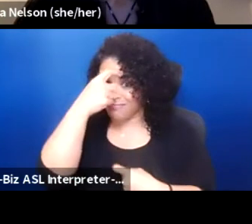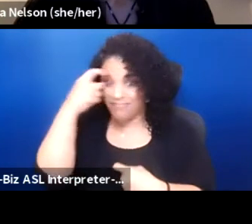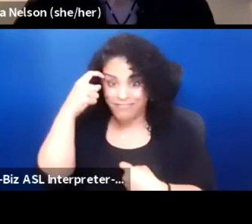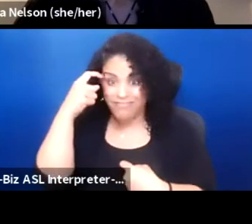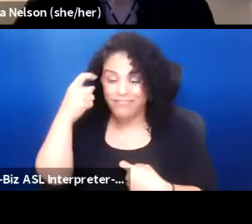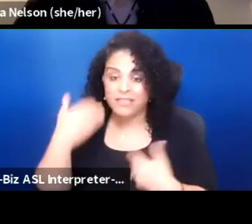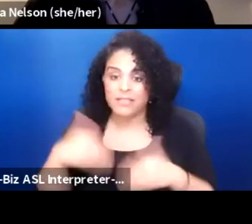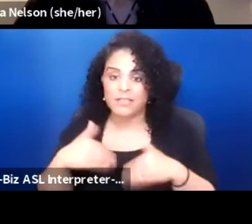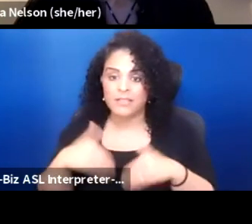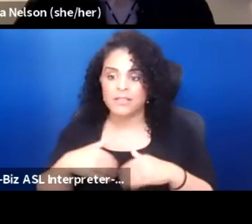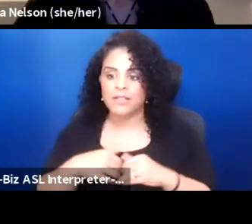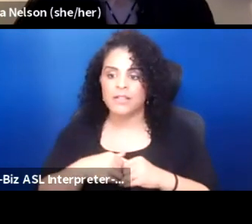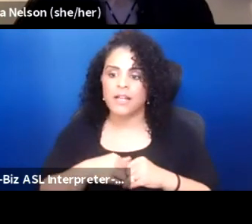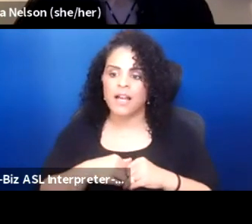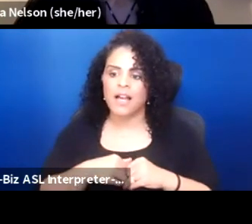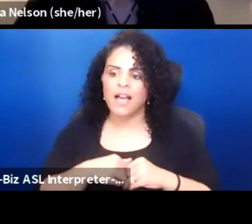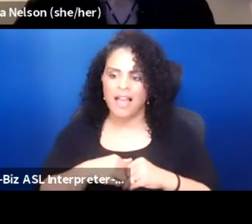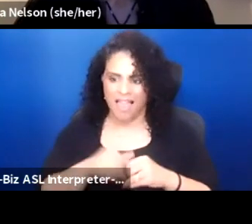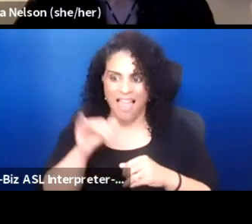that it does make me think